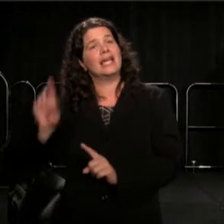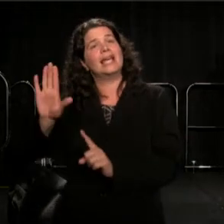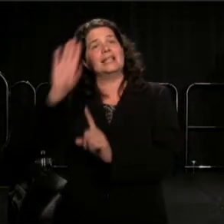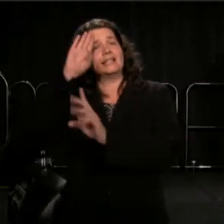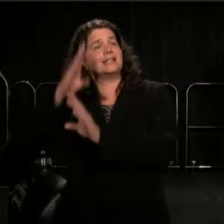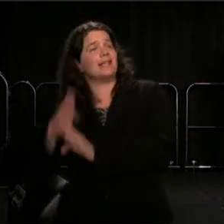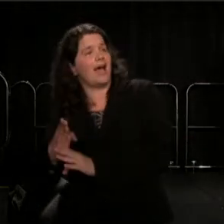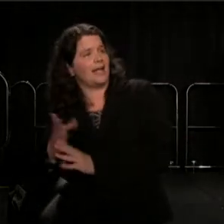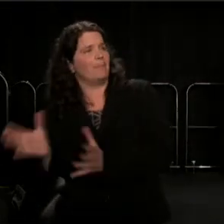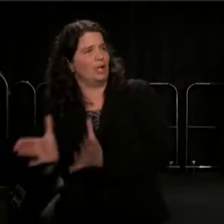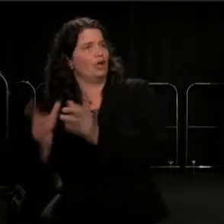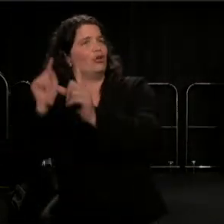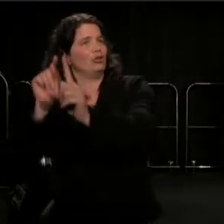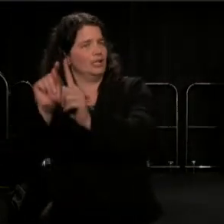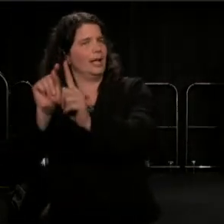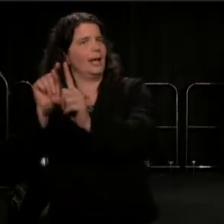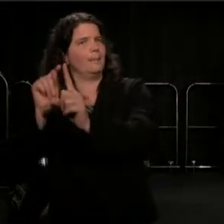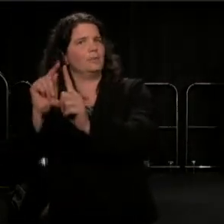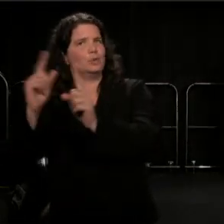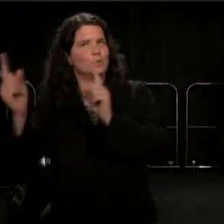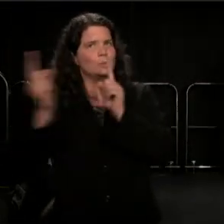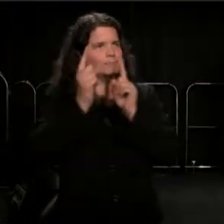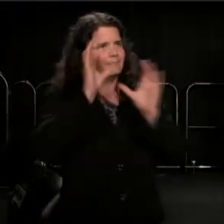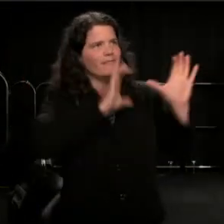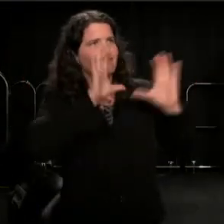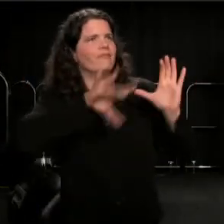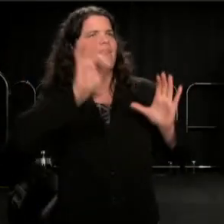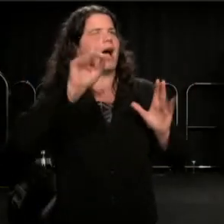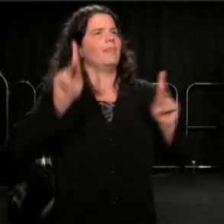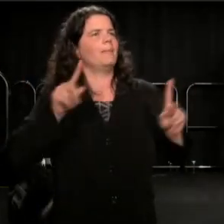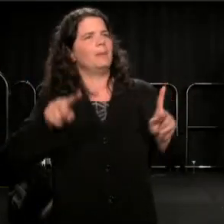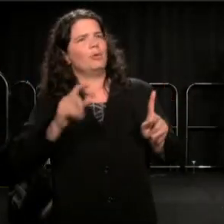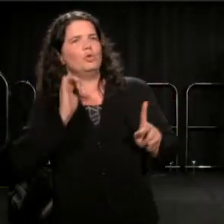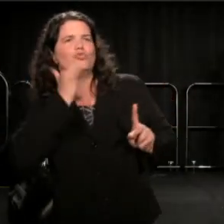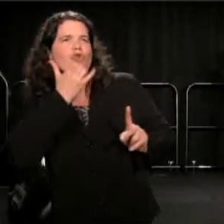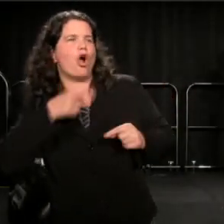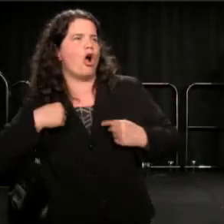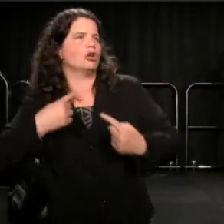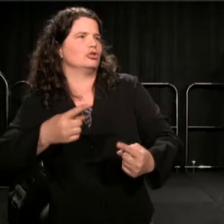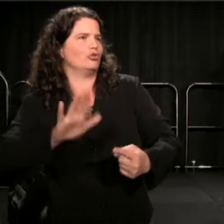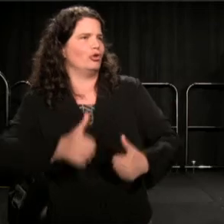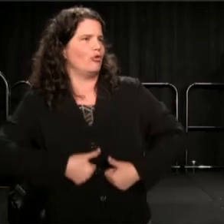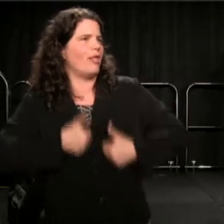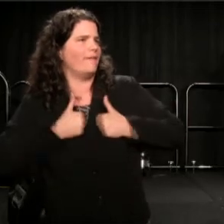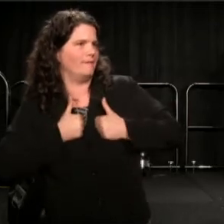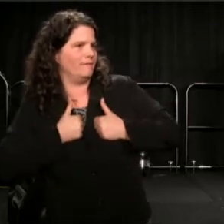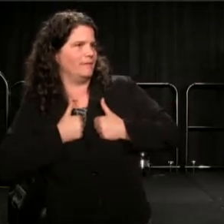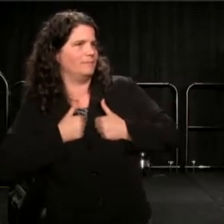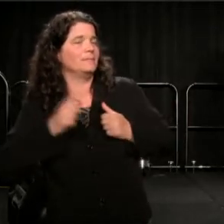He came in office, February 09,